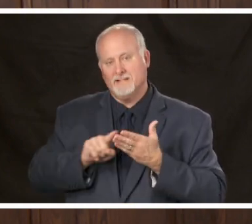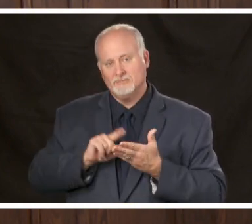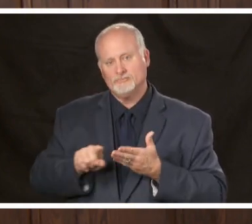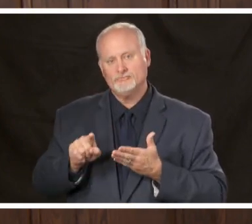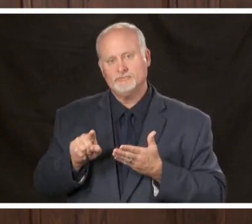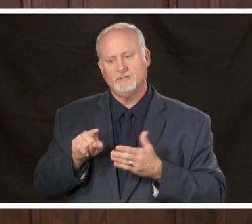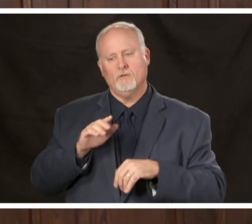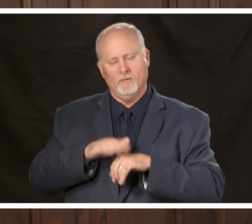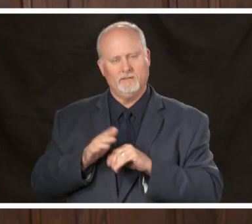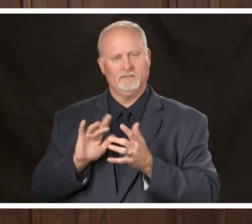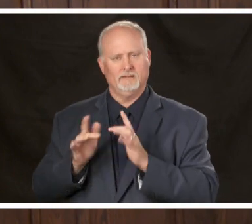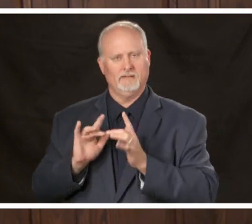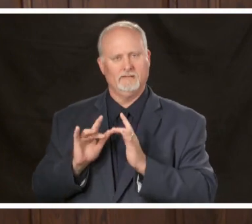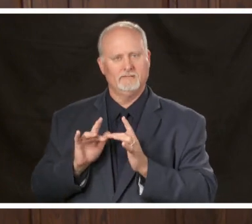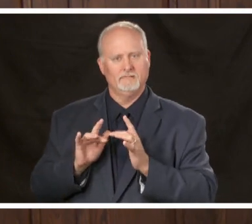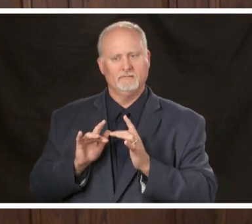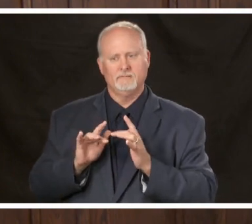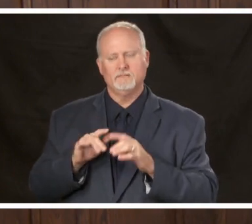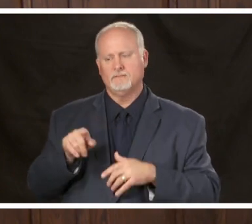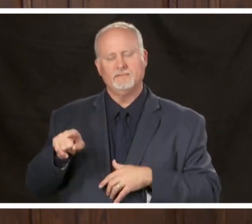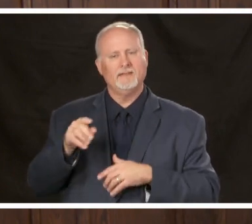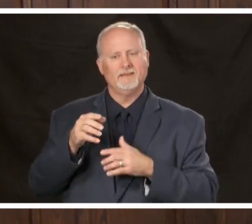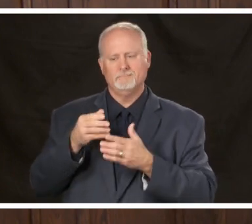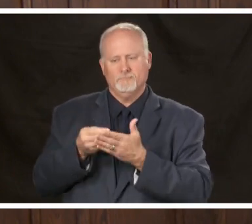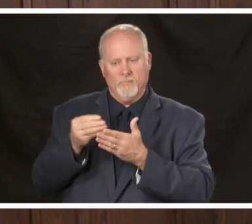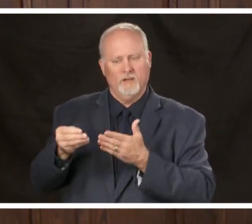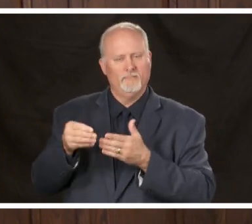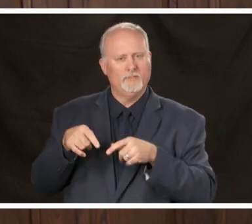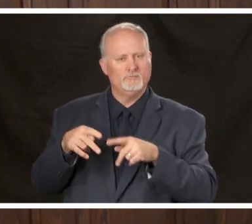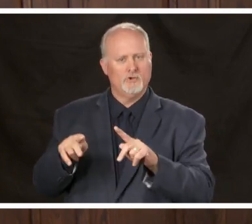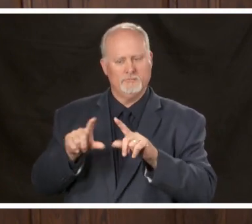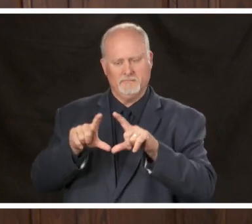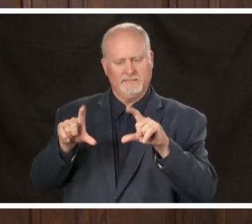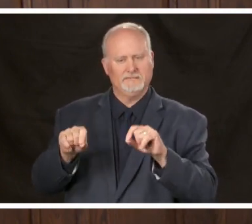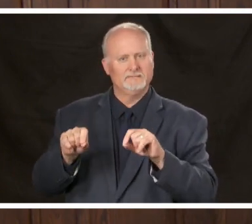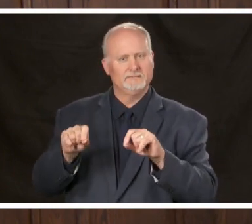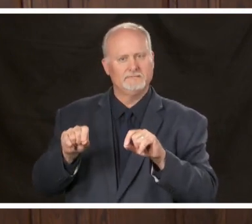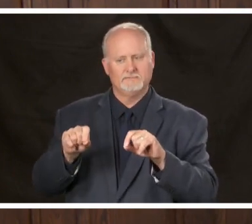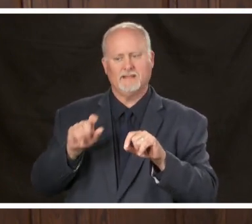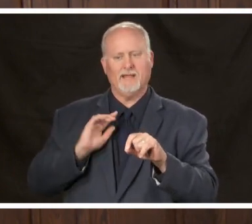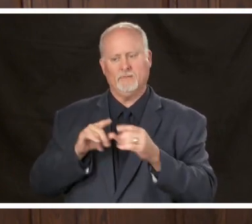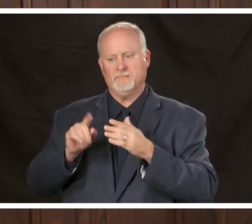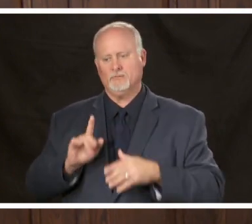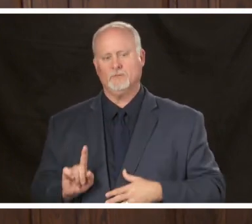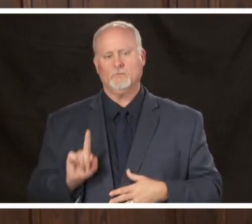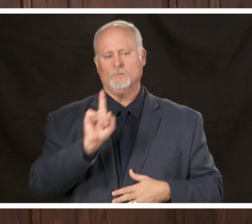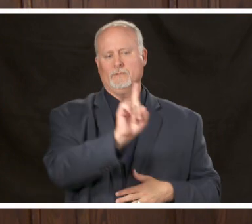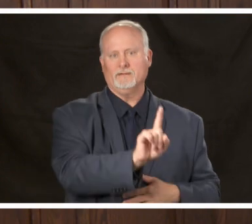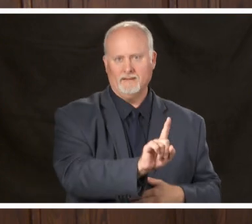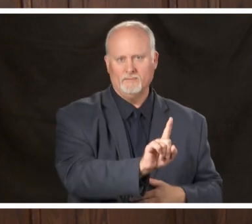online where they bought the permits our specters went out so we've been working